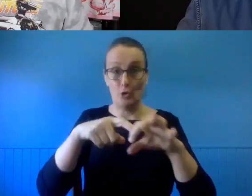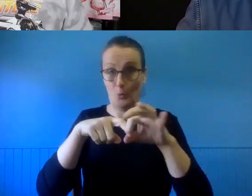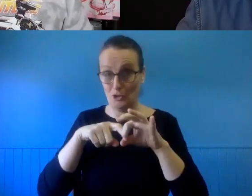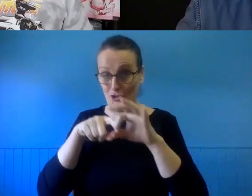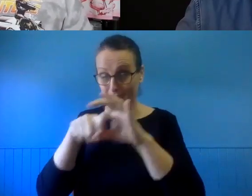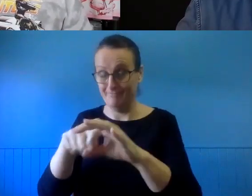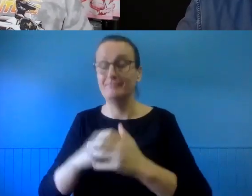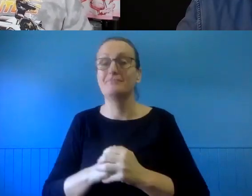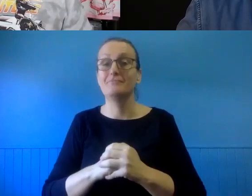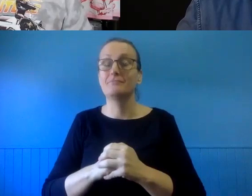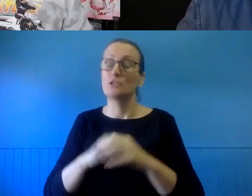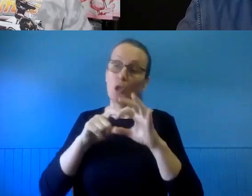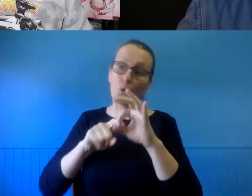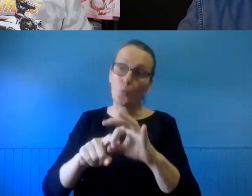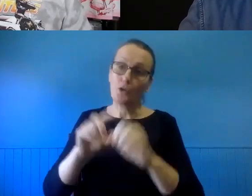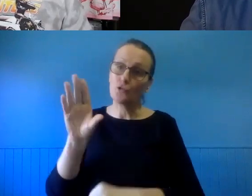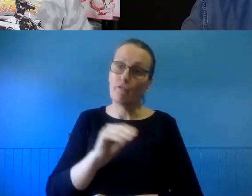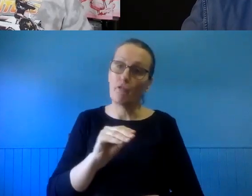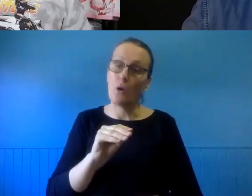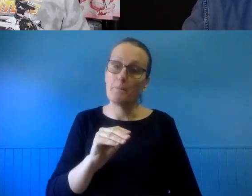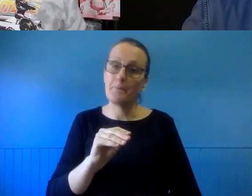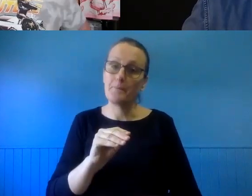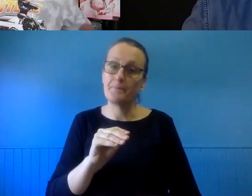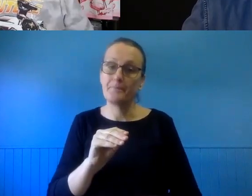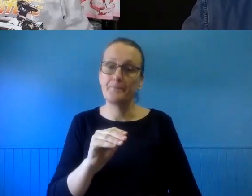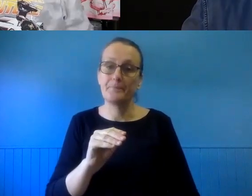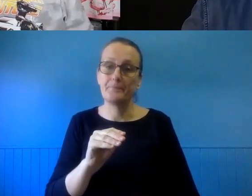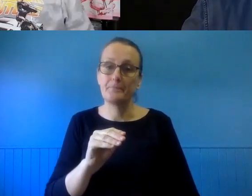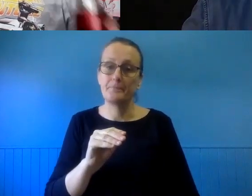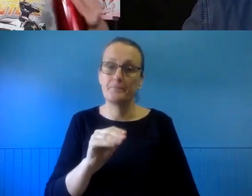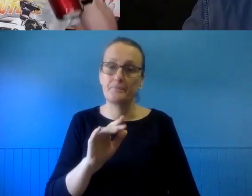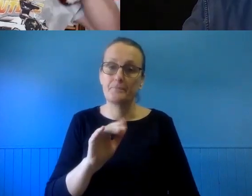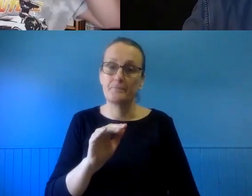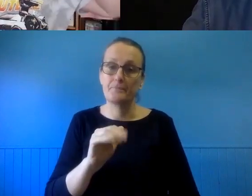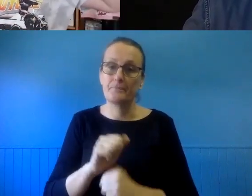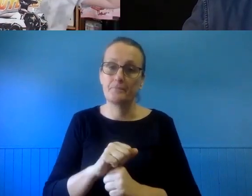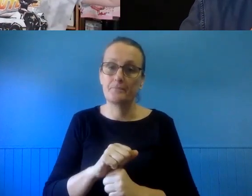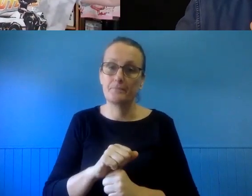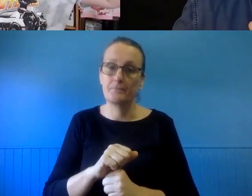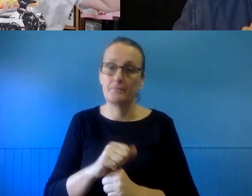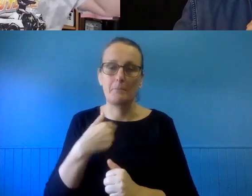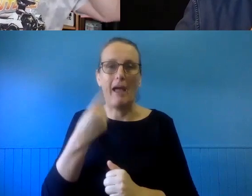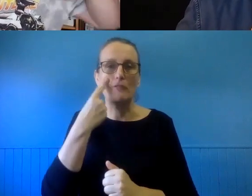This question is from - sorry, let me just double-check